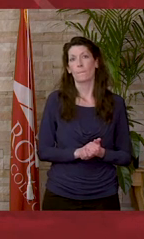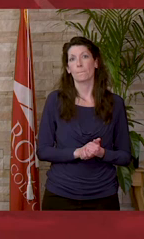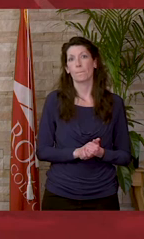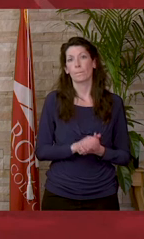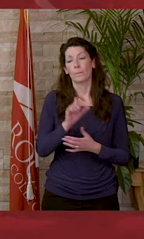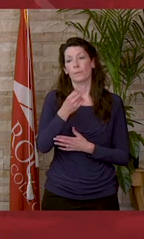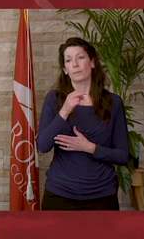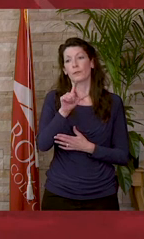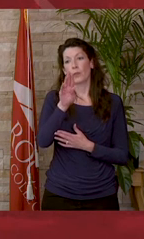Shelbey Thomas.